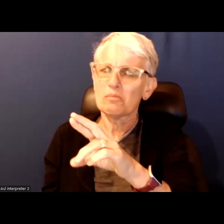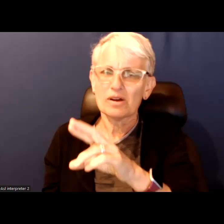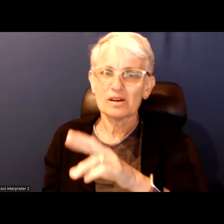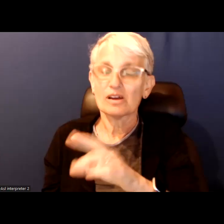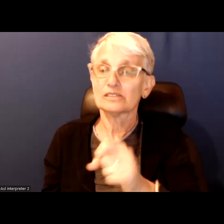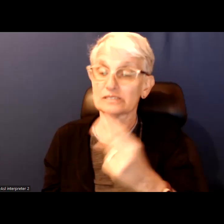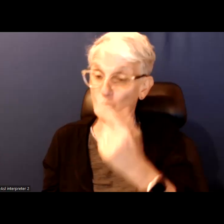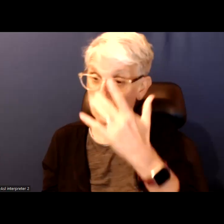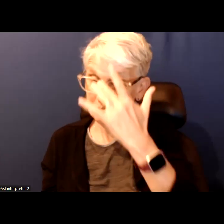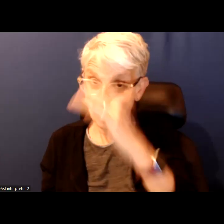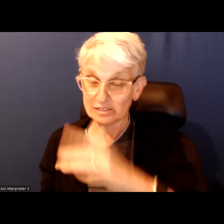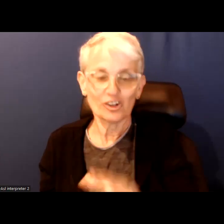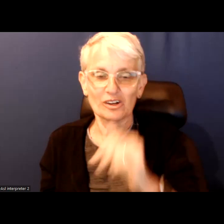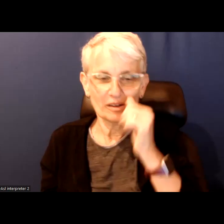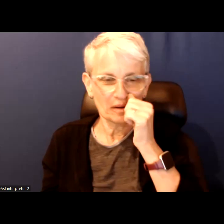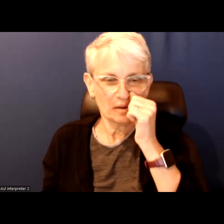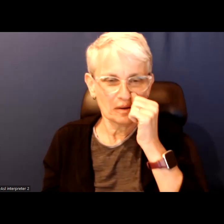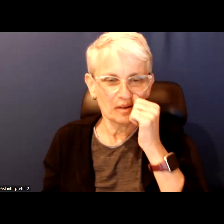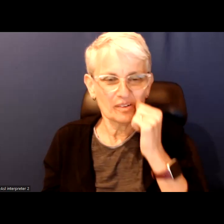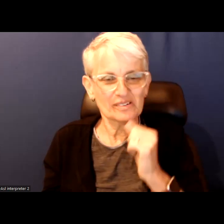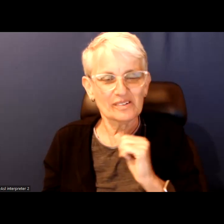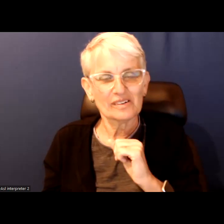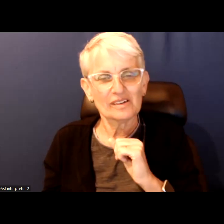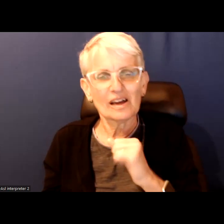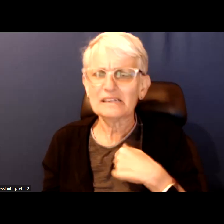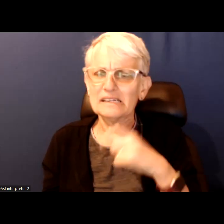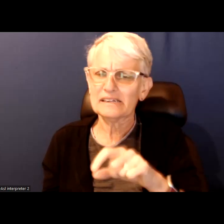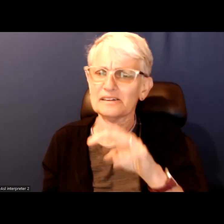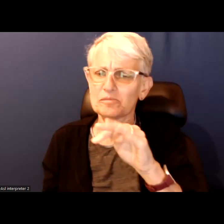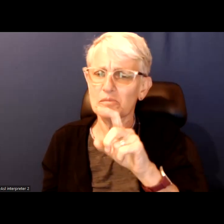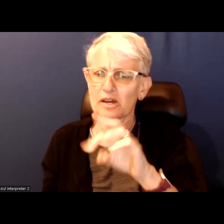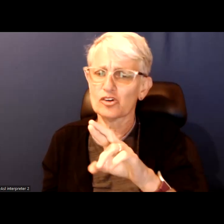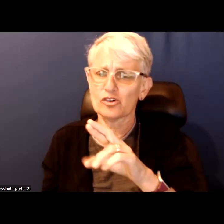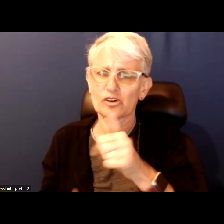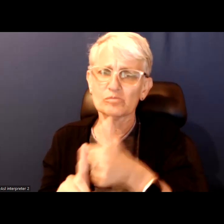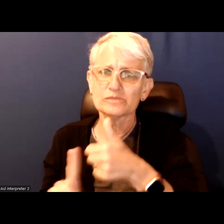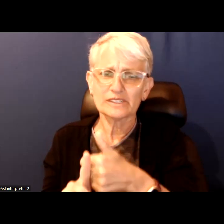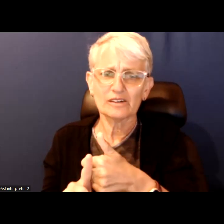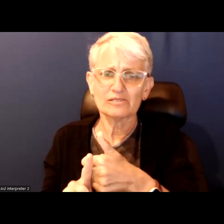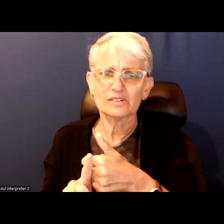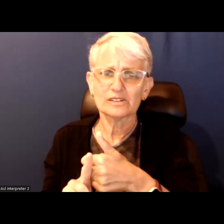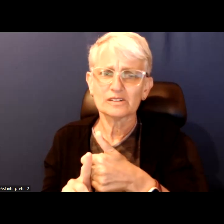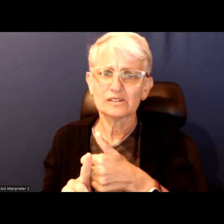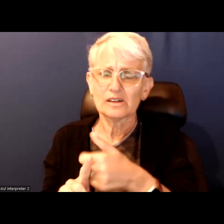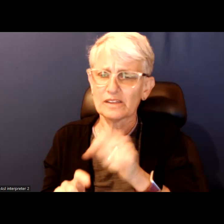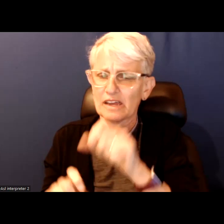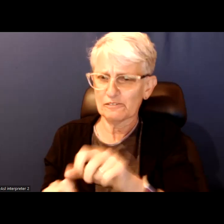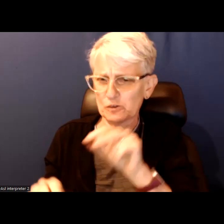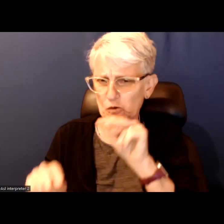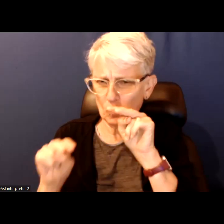No, I think we need a mirror that comes in knowing that their guys have to be on the margins.